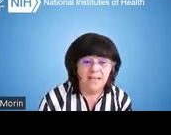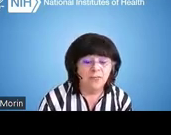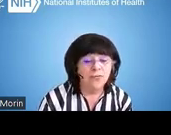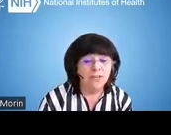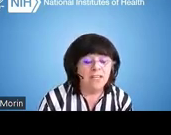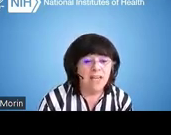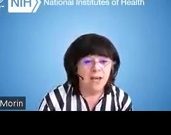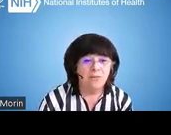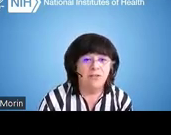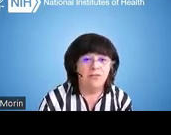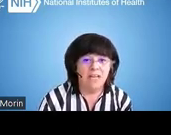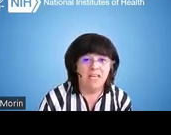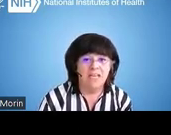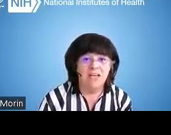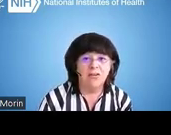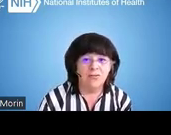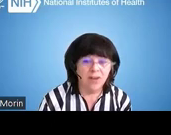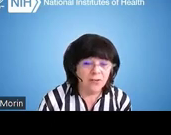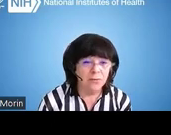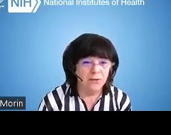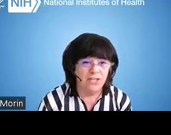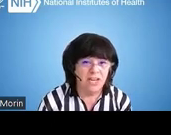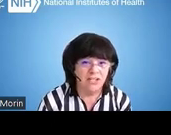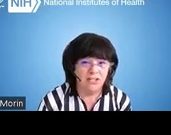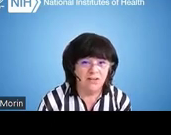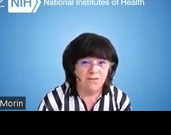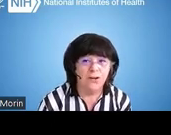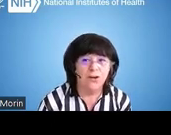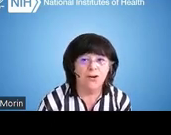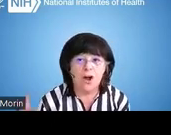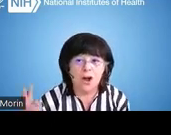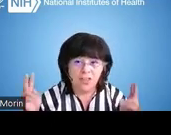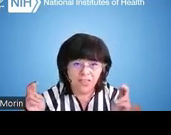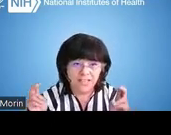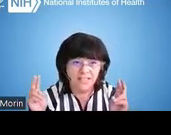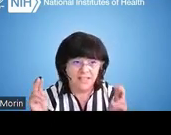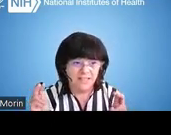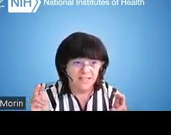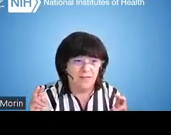it really help you gain a greater appreciation for your authentic self.